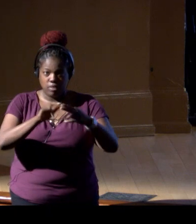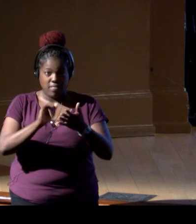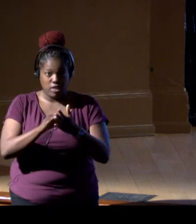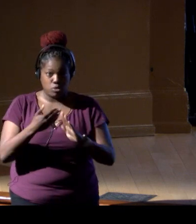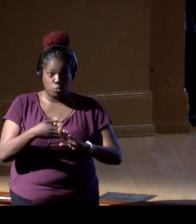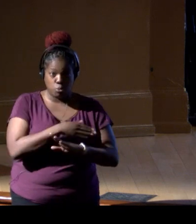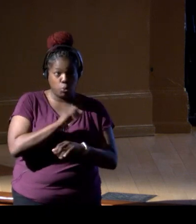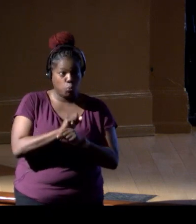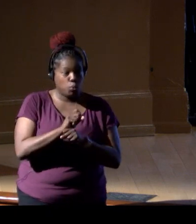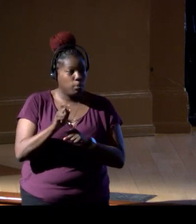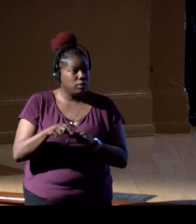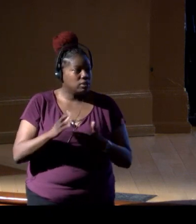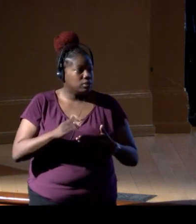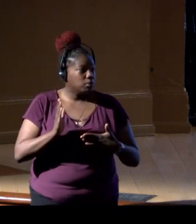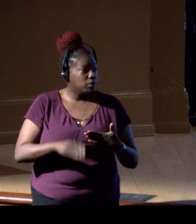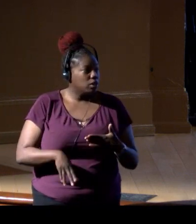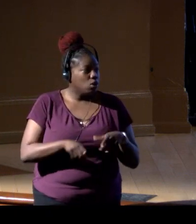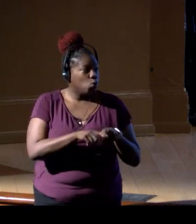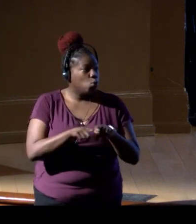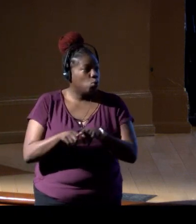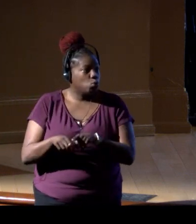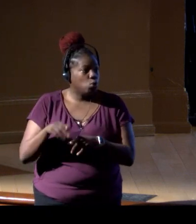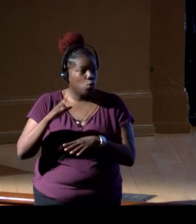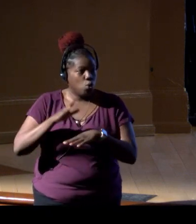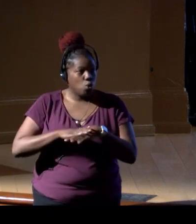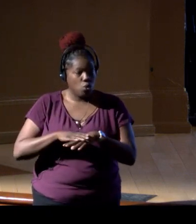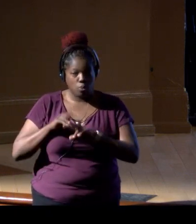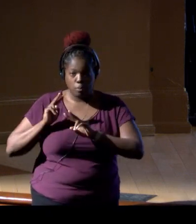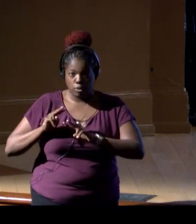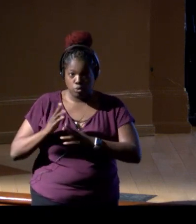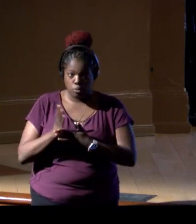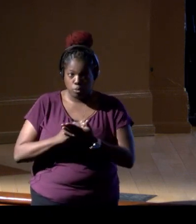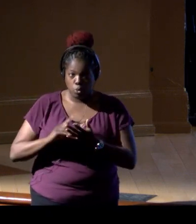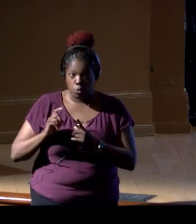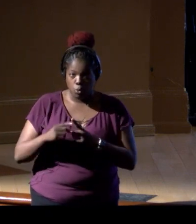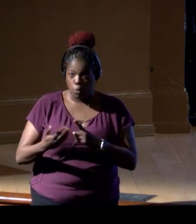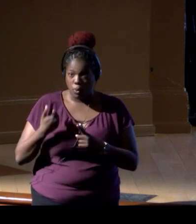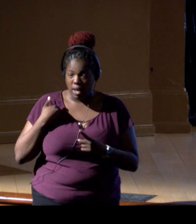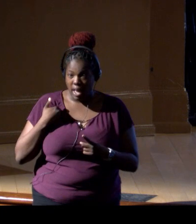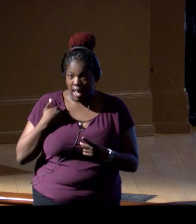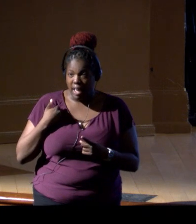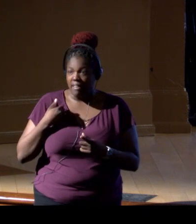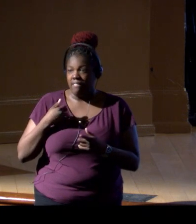and then also on the monitoring side, so once we have our letters of authorization to go out